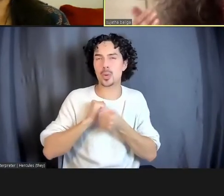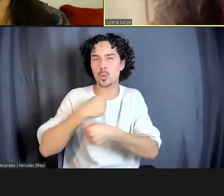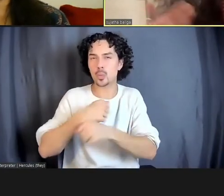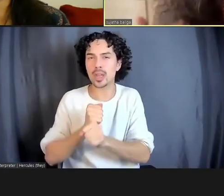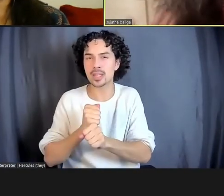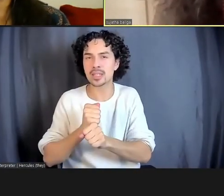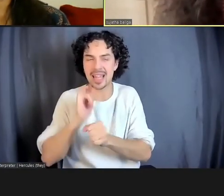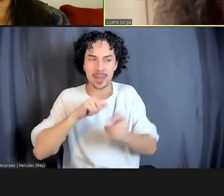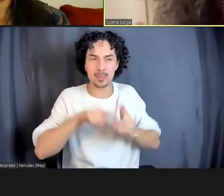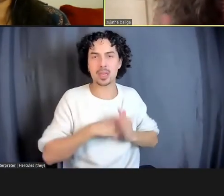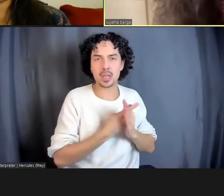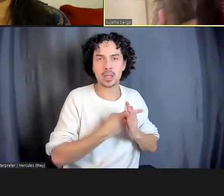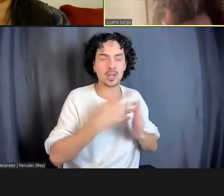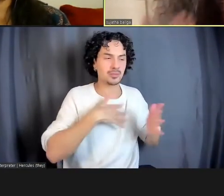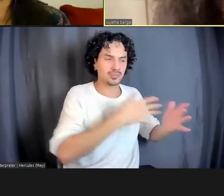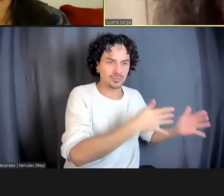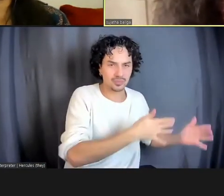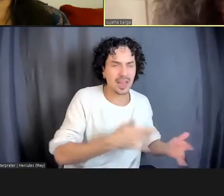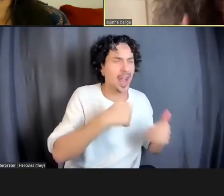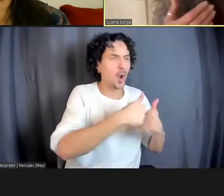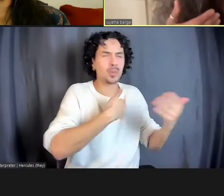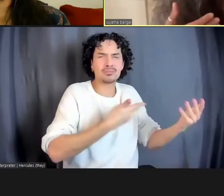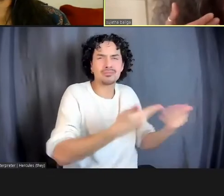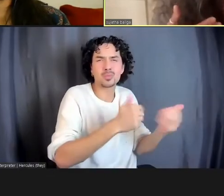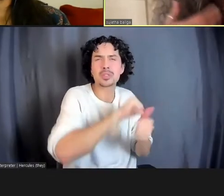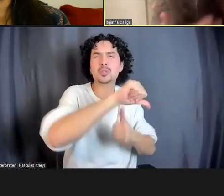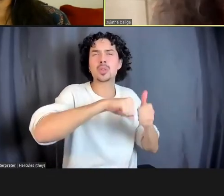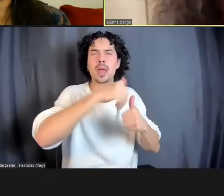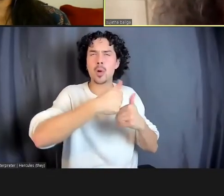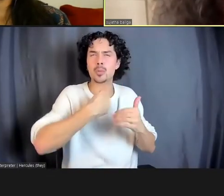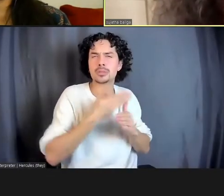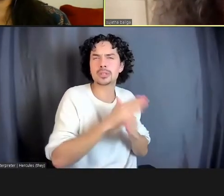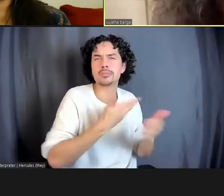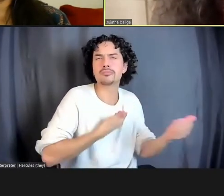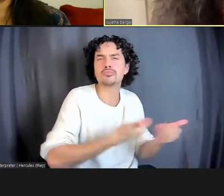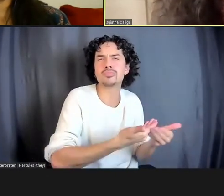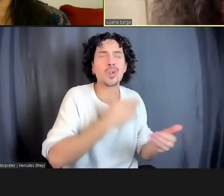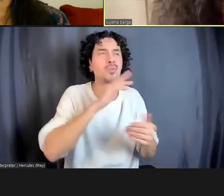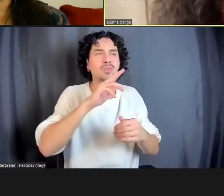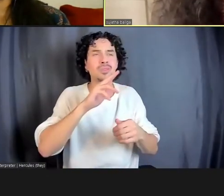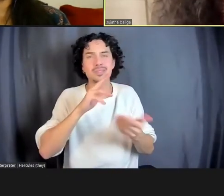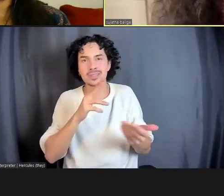So, how are we going to talk with one another? How are we going to share? So, it's necessarily going to result in a creative outcome, right?